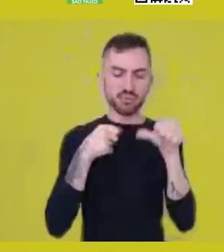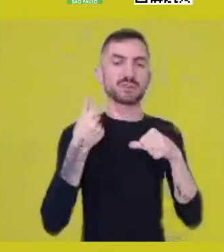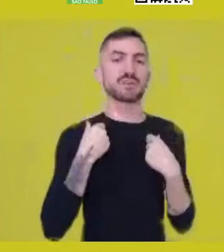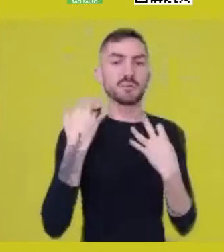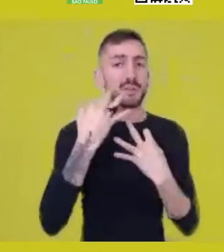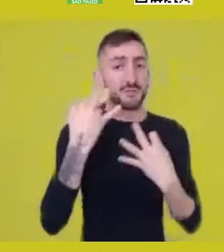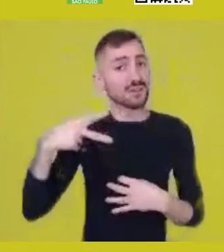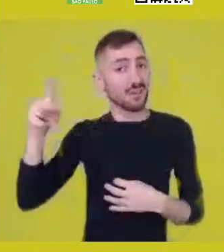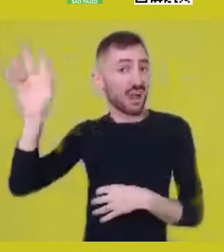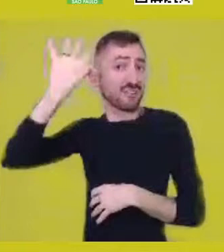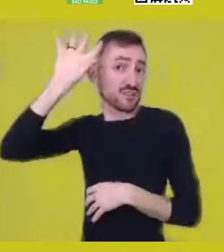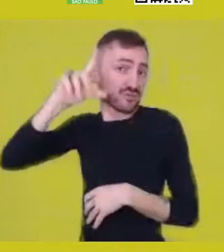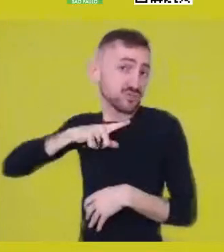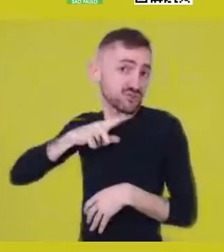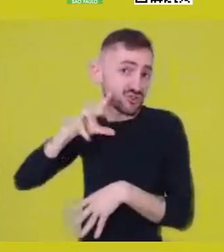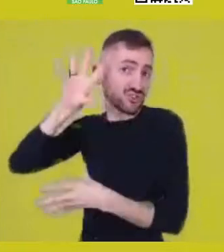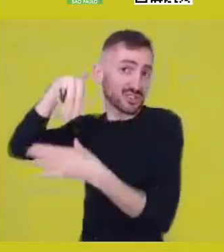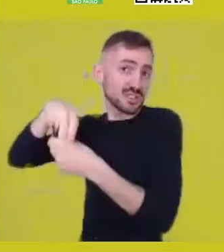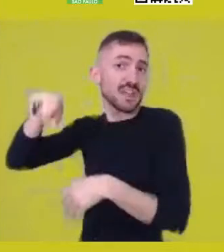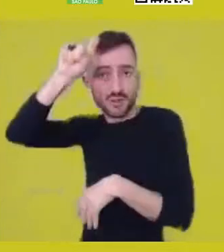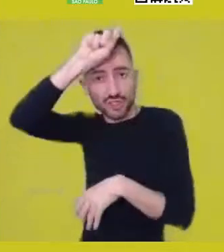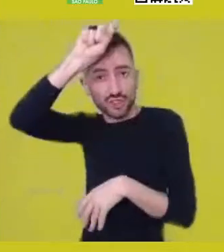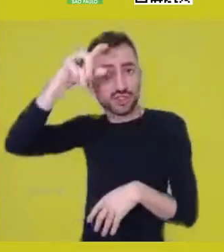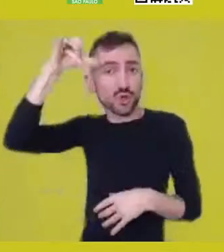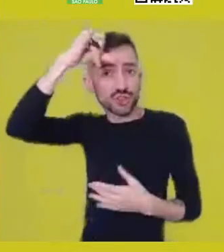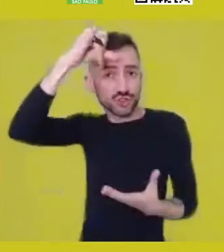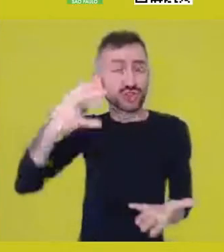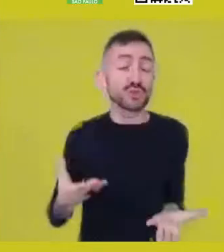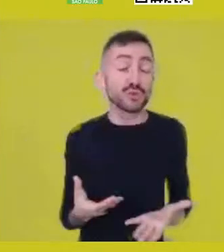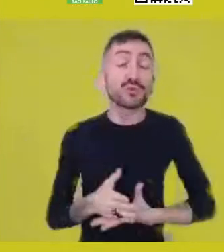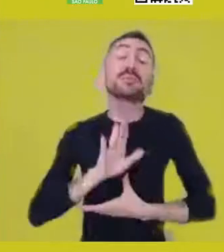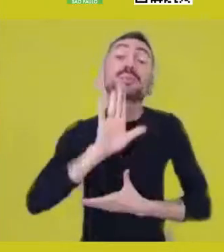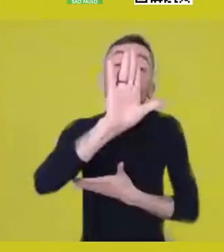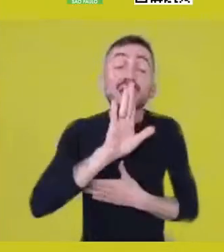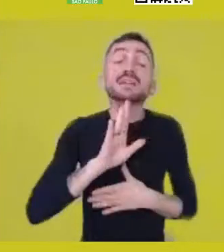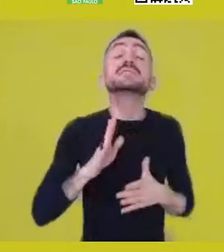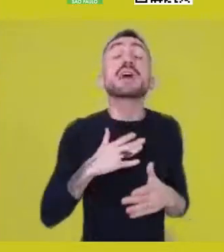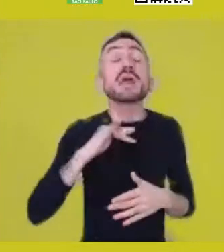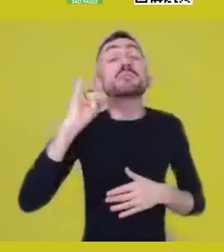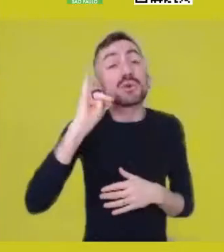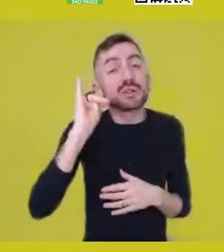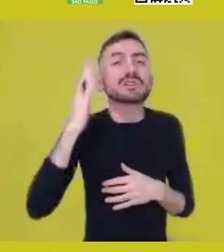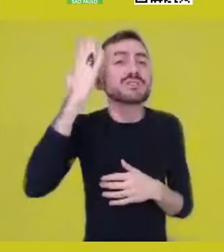which doesn’t make this rupture of Greek traditional philosophy,